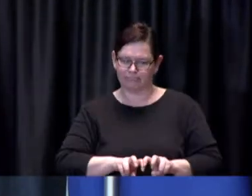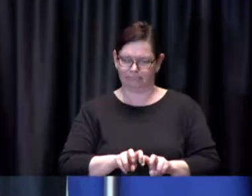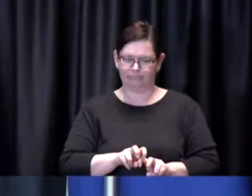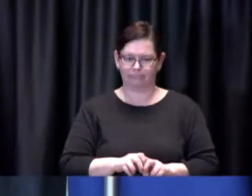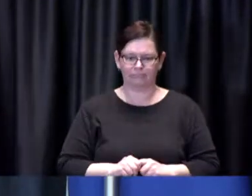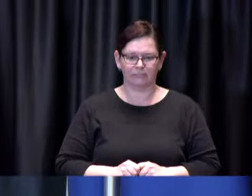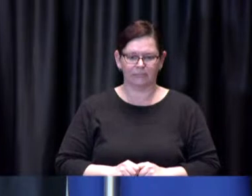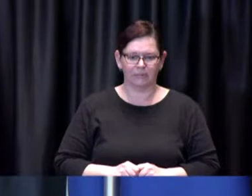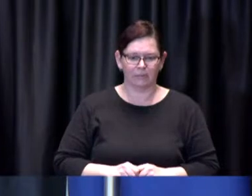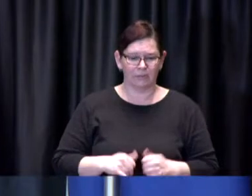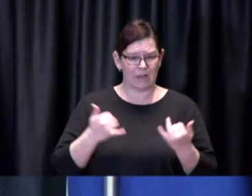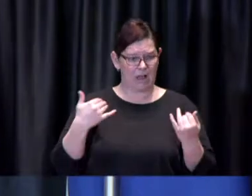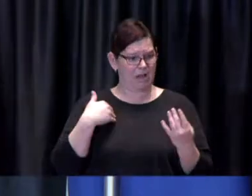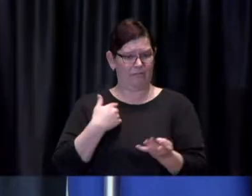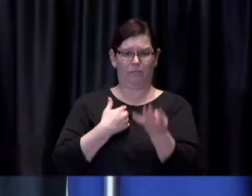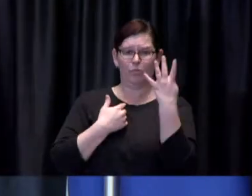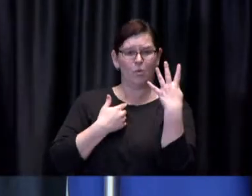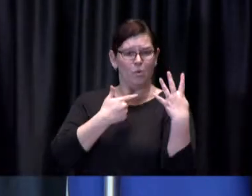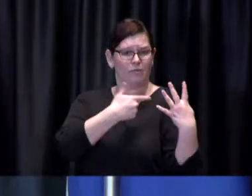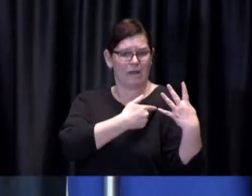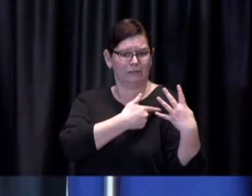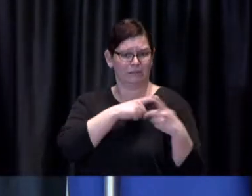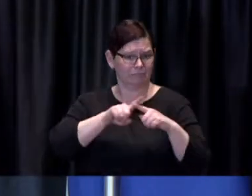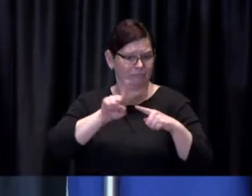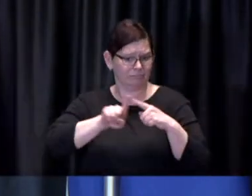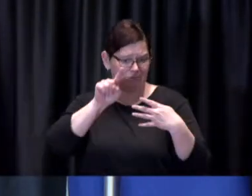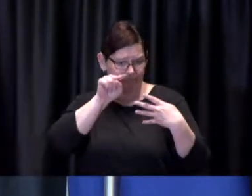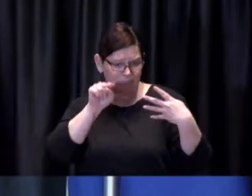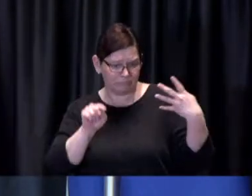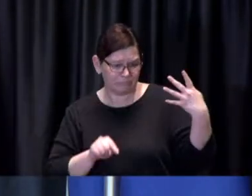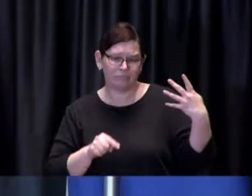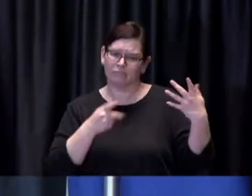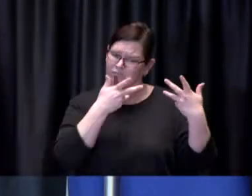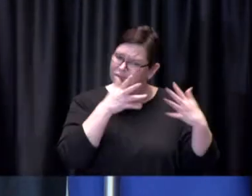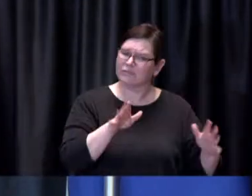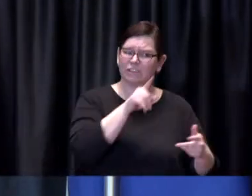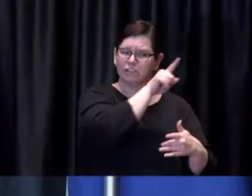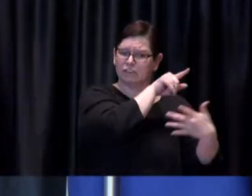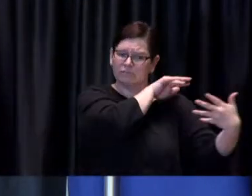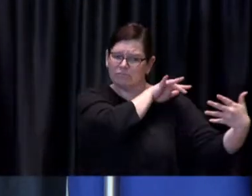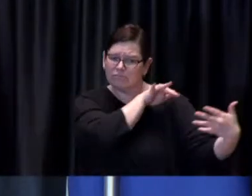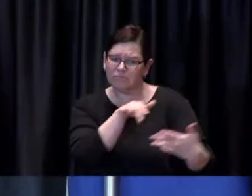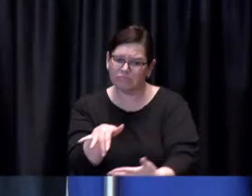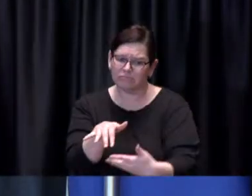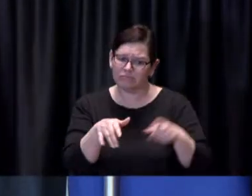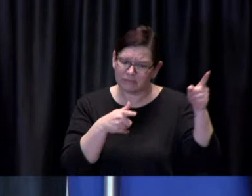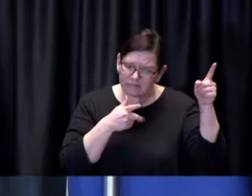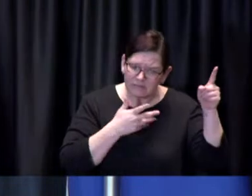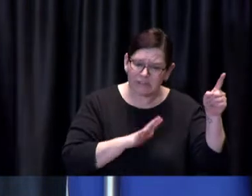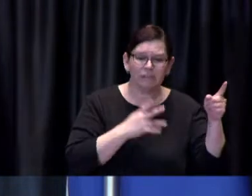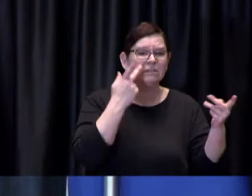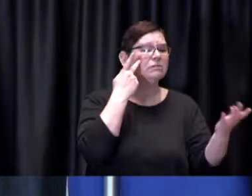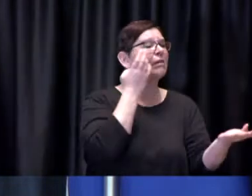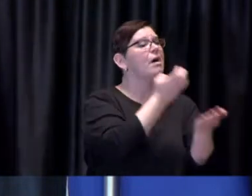in Canada are being constantly studied and used in accordance with the best available evidence.